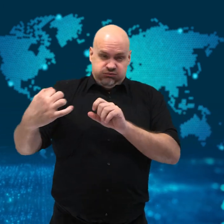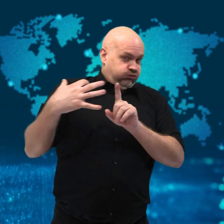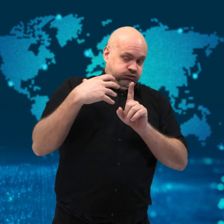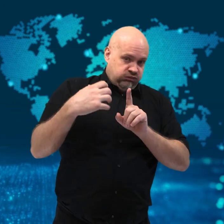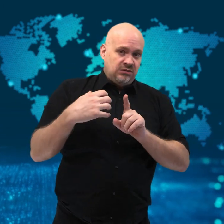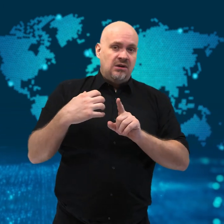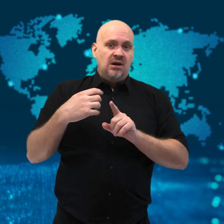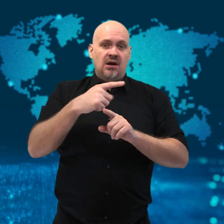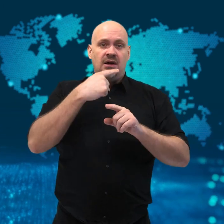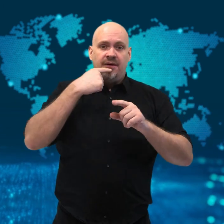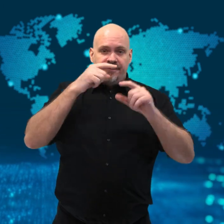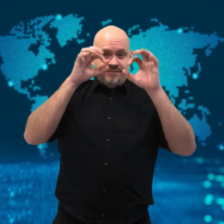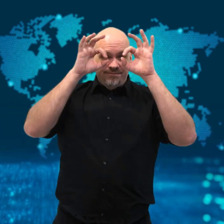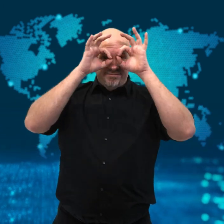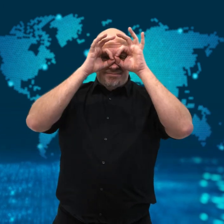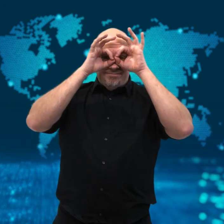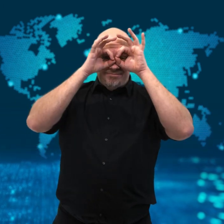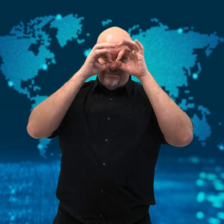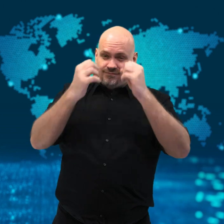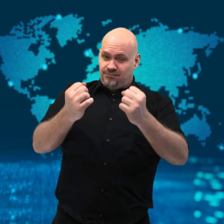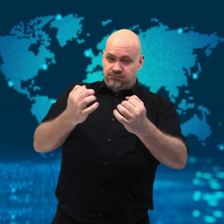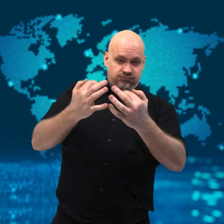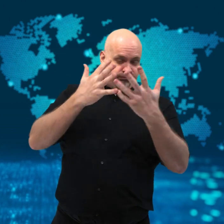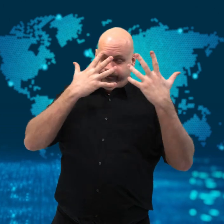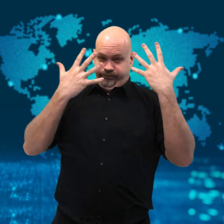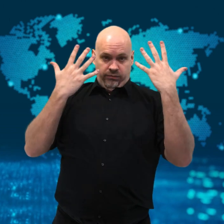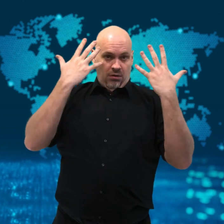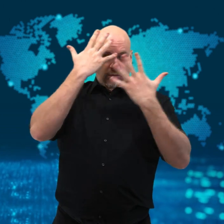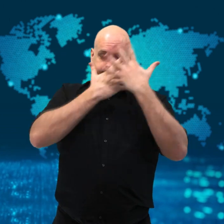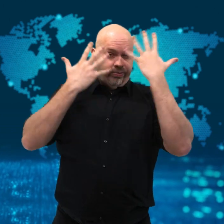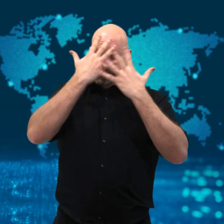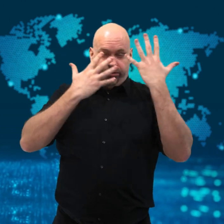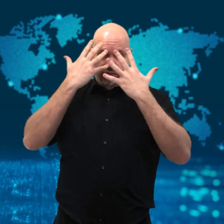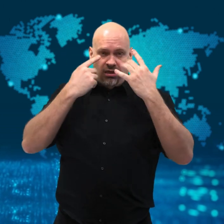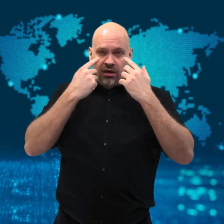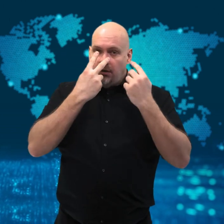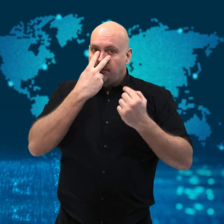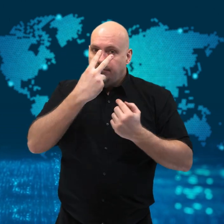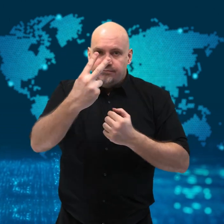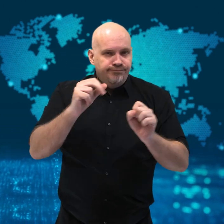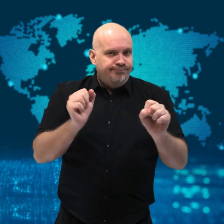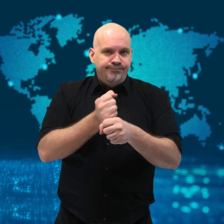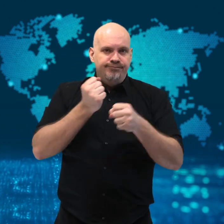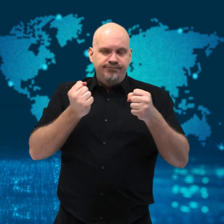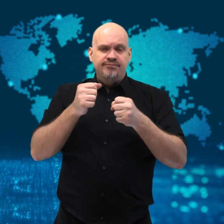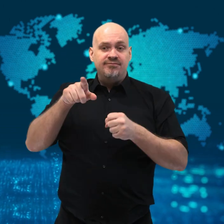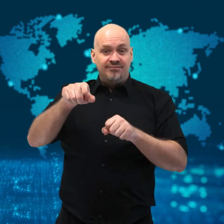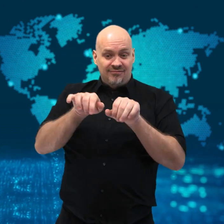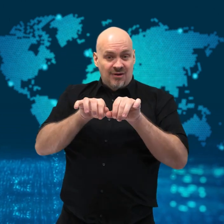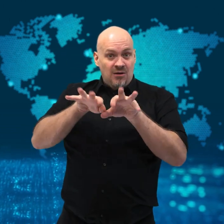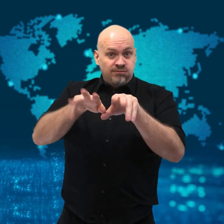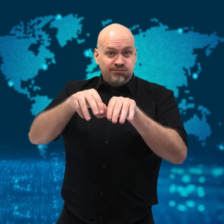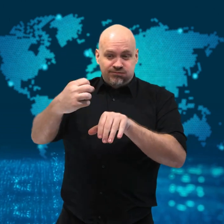His goggles were fogged as the water was murky and he could not see clearly.